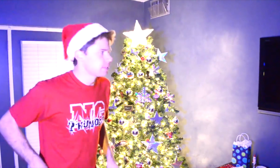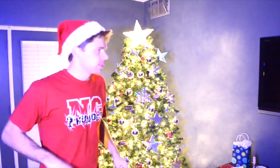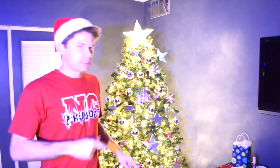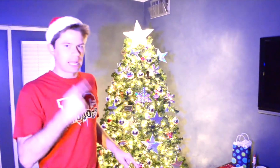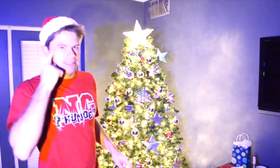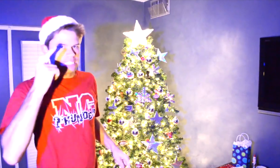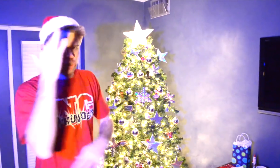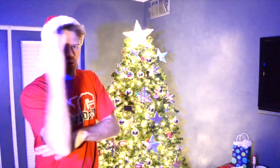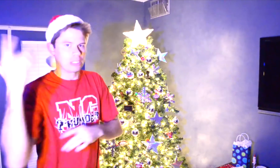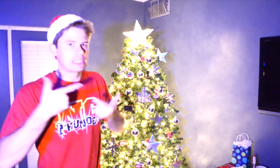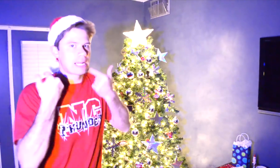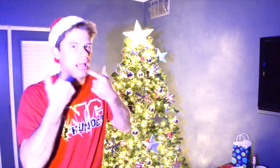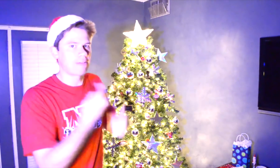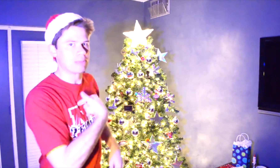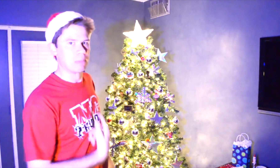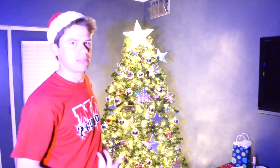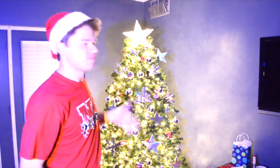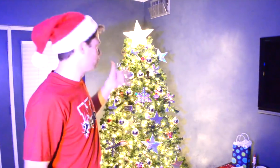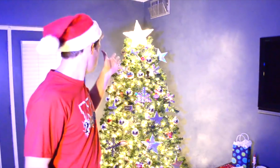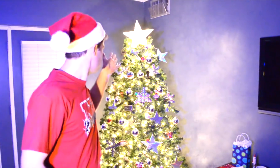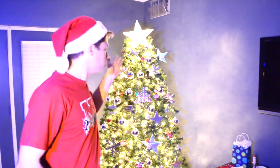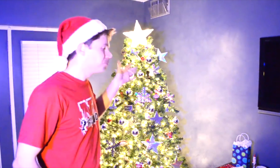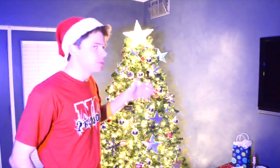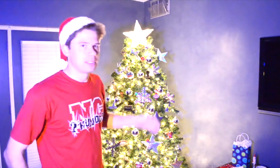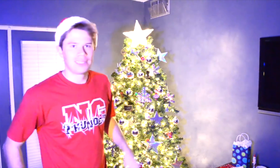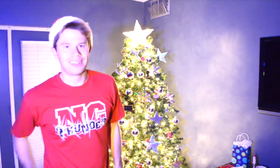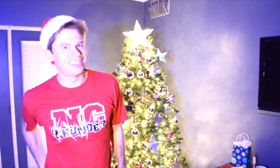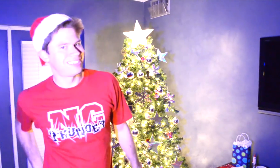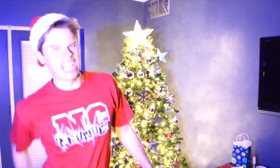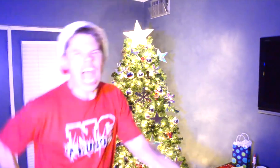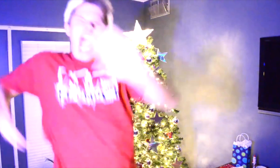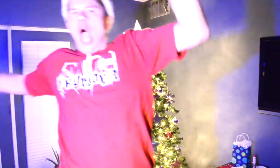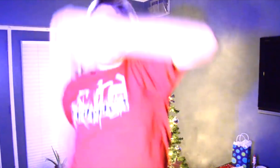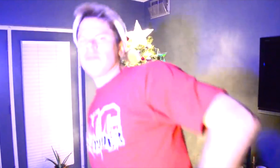I think the Christmas tree is mocking me! Ouch!